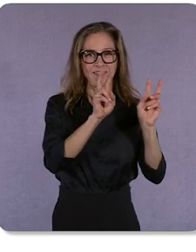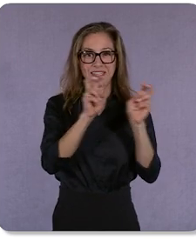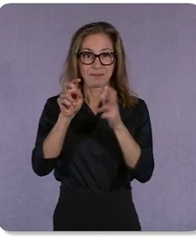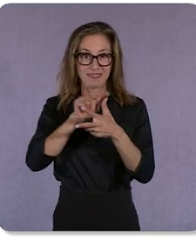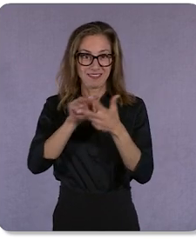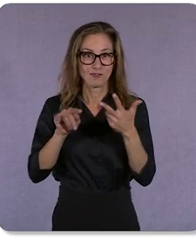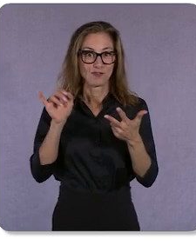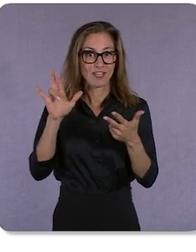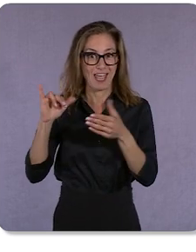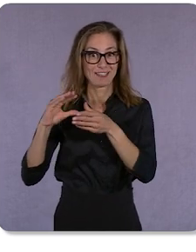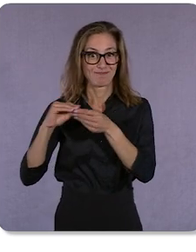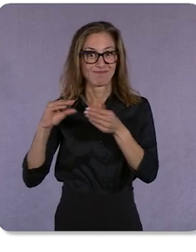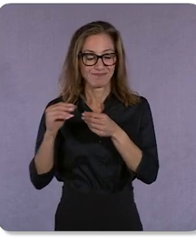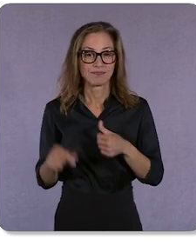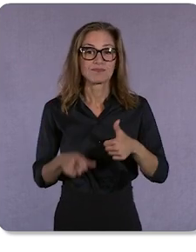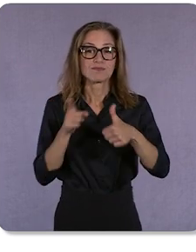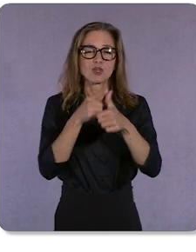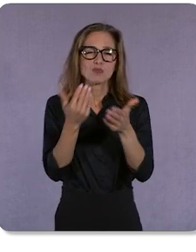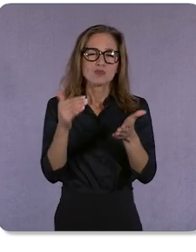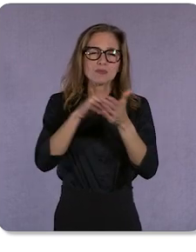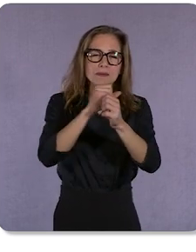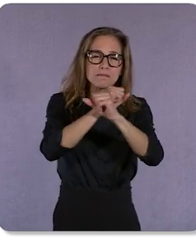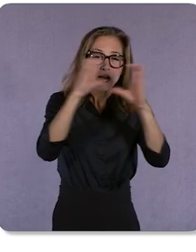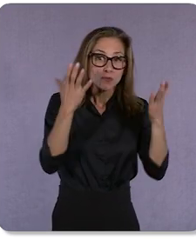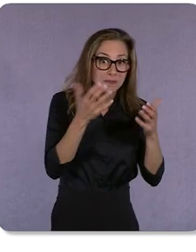reimagining what's possible, results, and resilience.